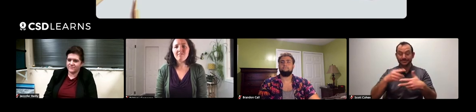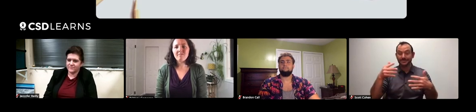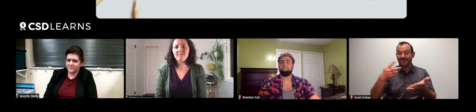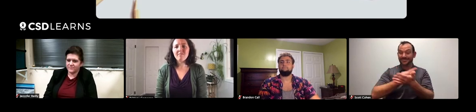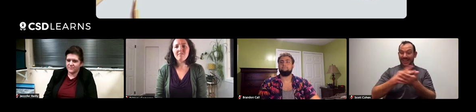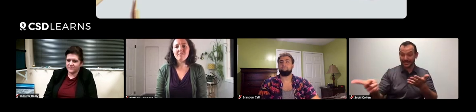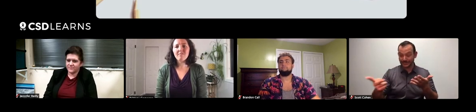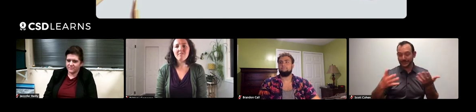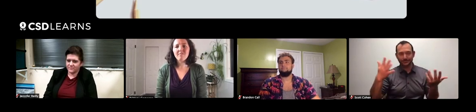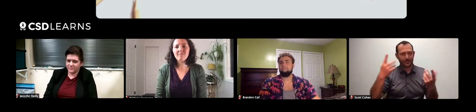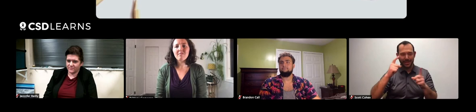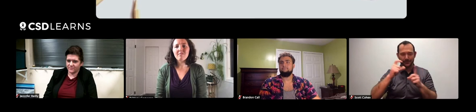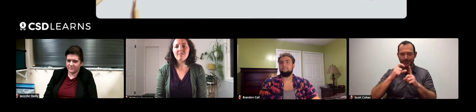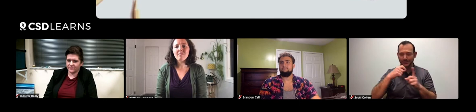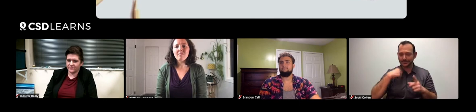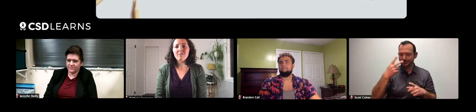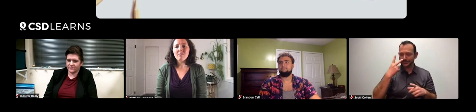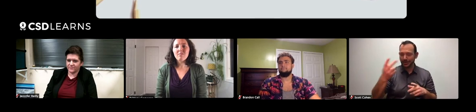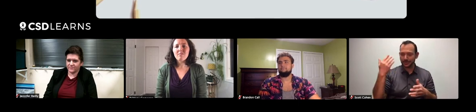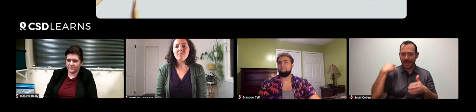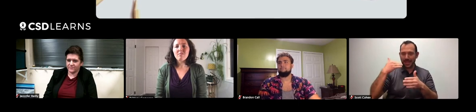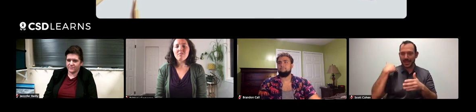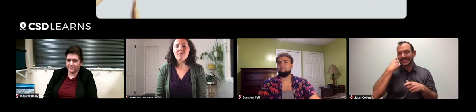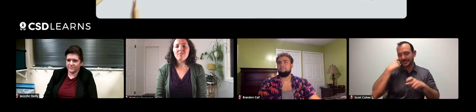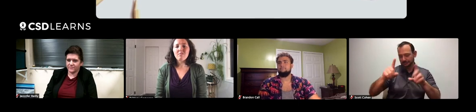In terms of failures, it's a phrase I saw at a conference.